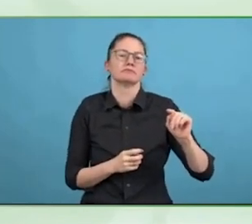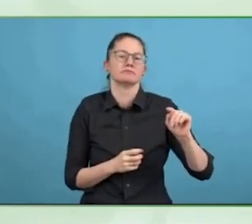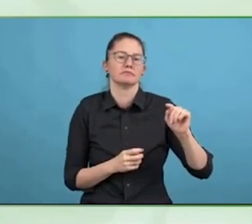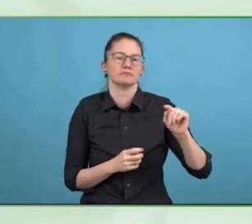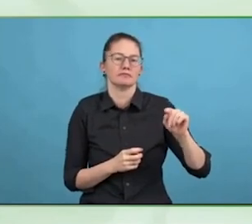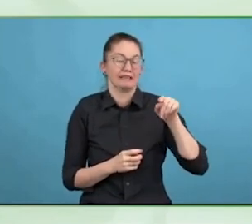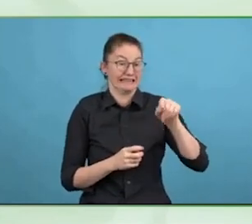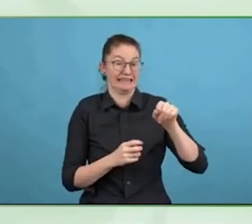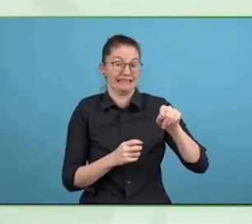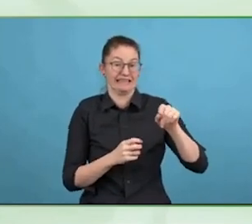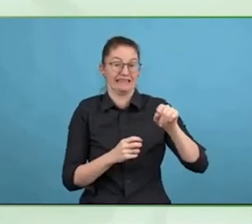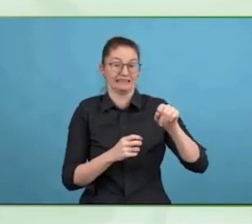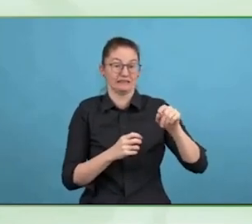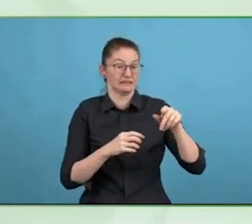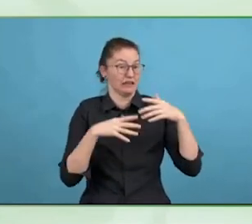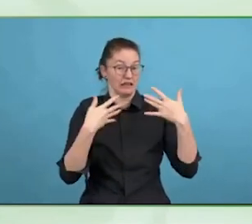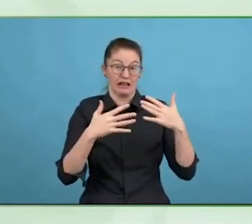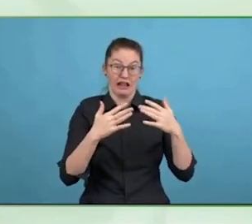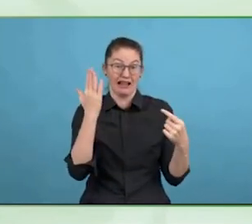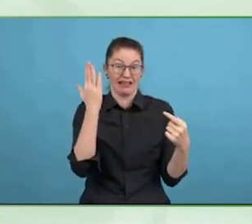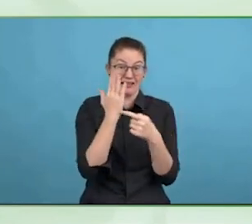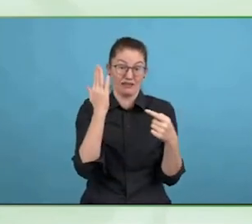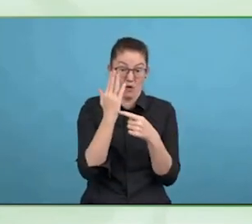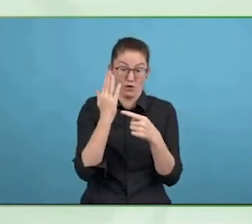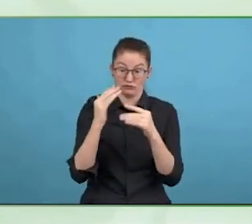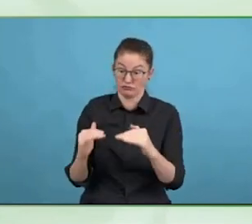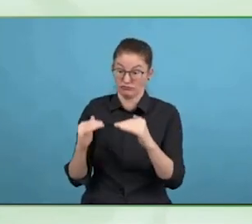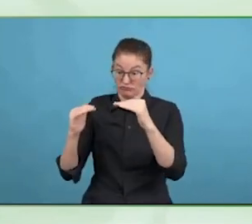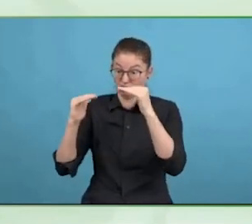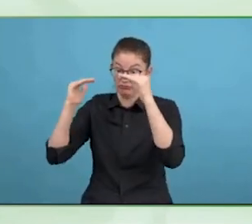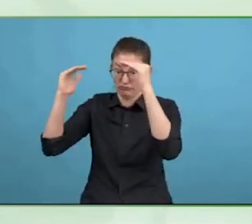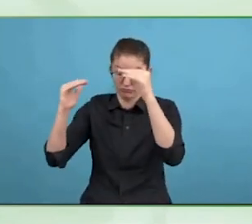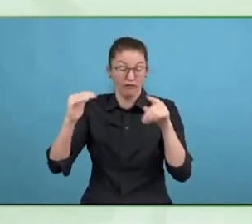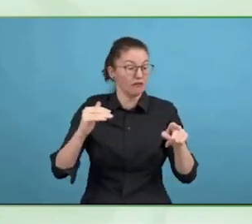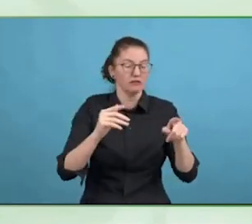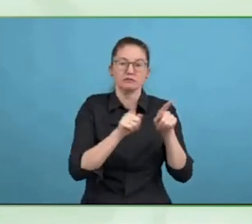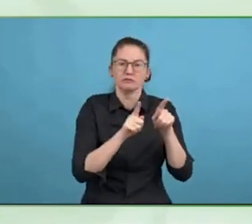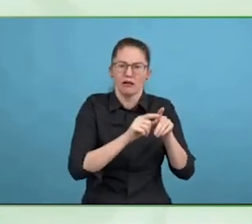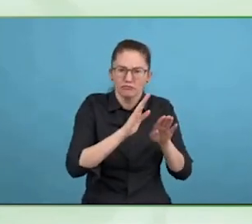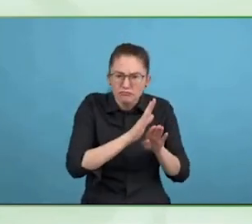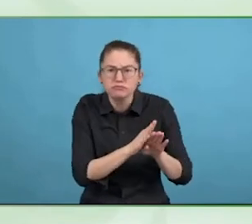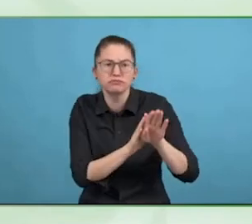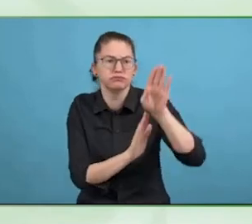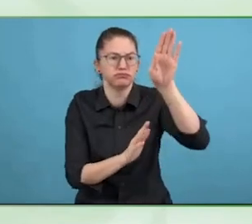That has been one of the biggest barriers as we move to an online streaming environment.